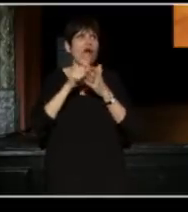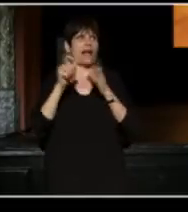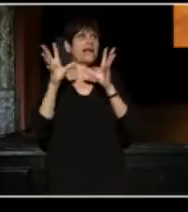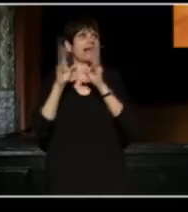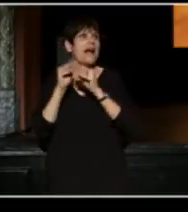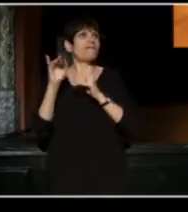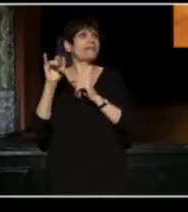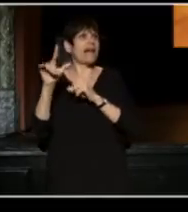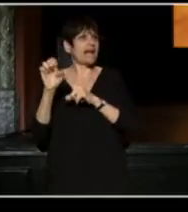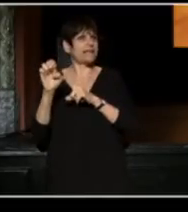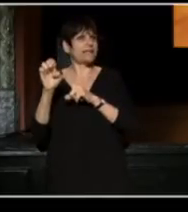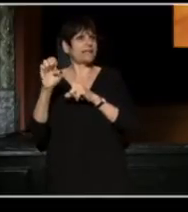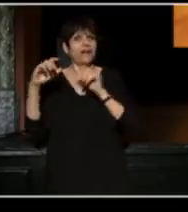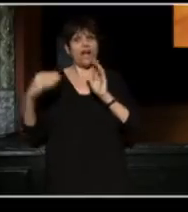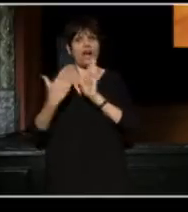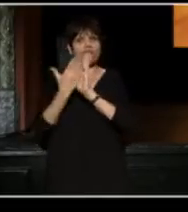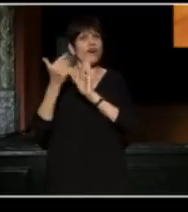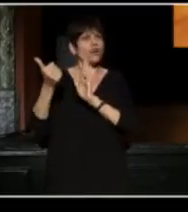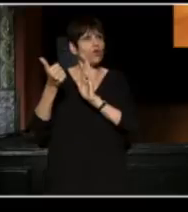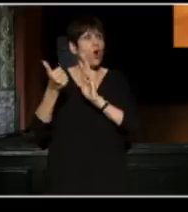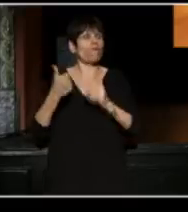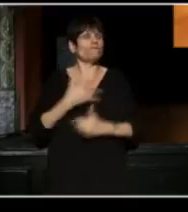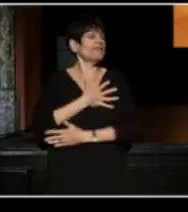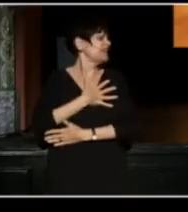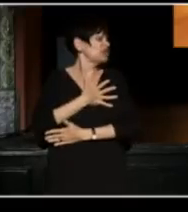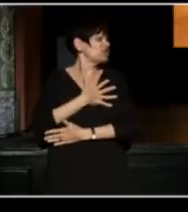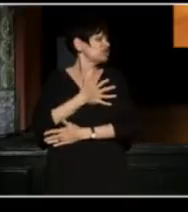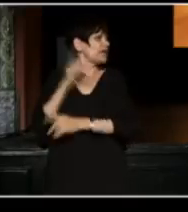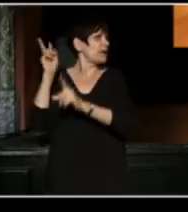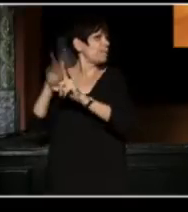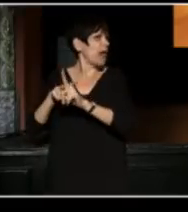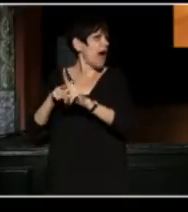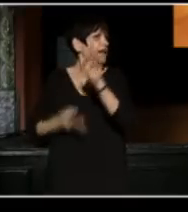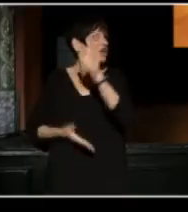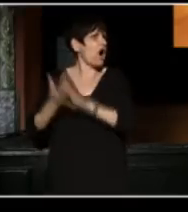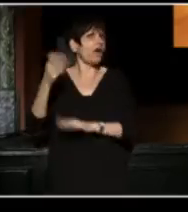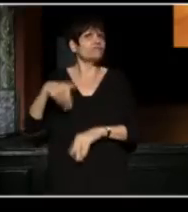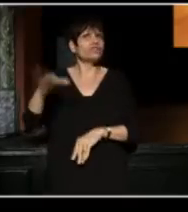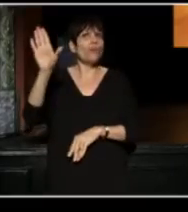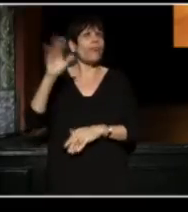She confronted her own fears about it, and just applied and off she went this morning.